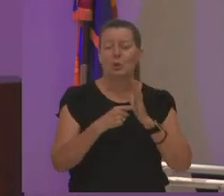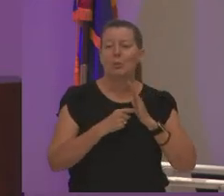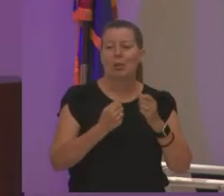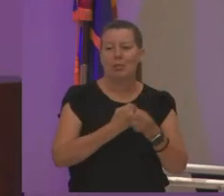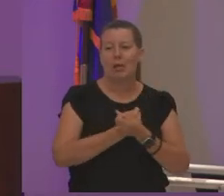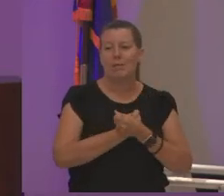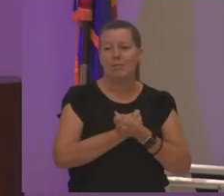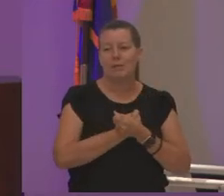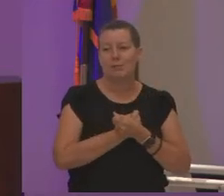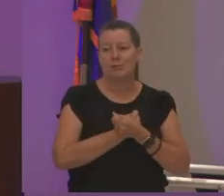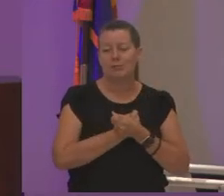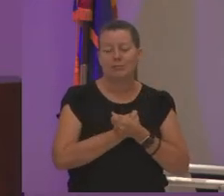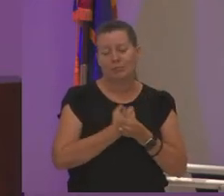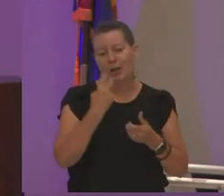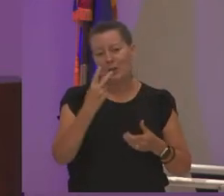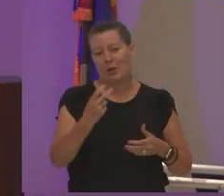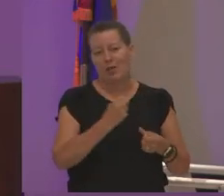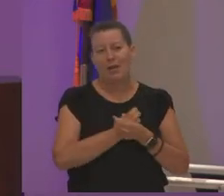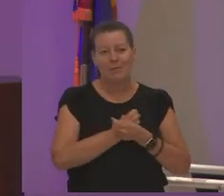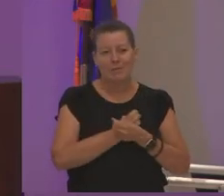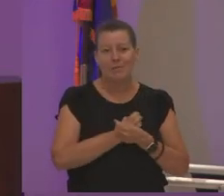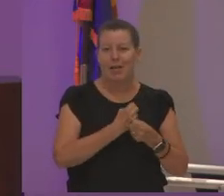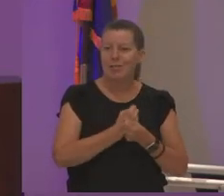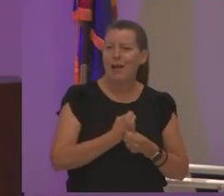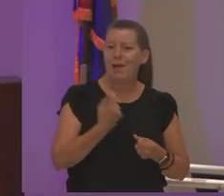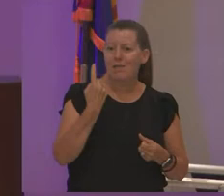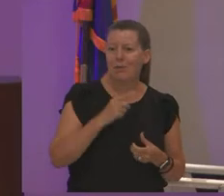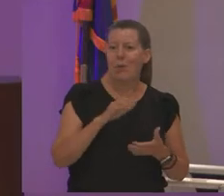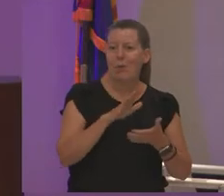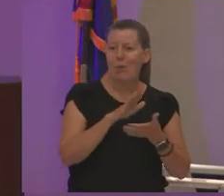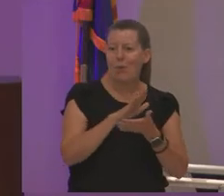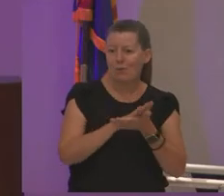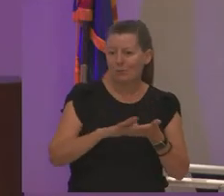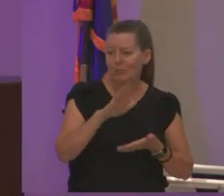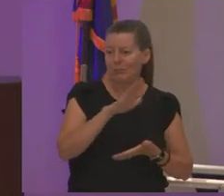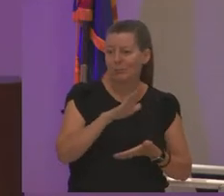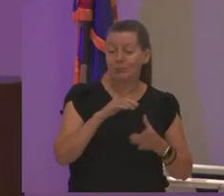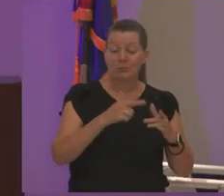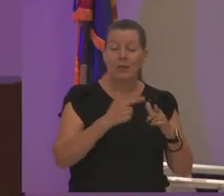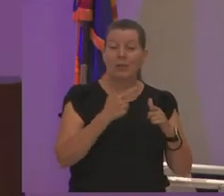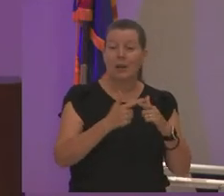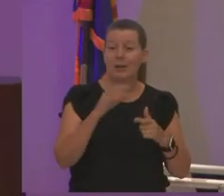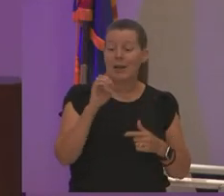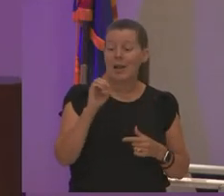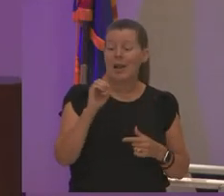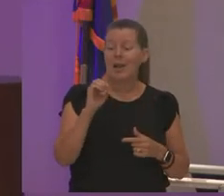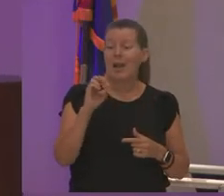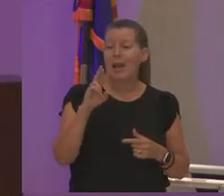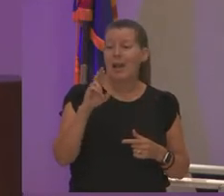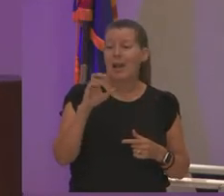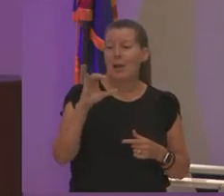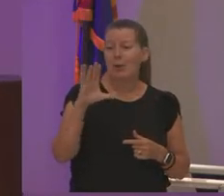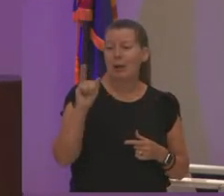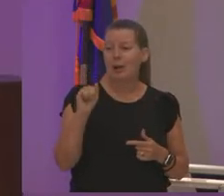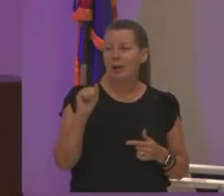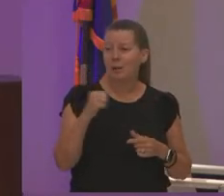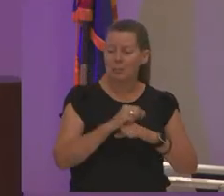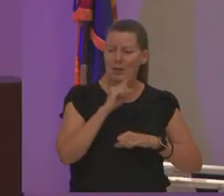what i saw was love a love for a campus and then there's erica who make sure that i always have